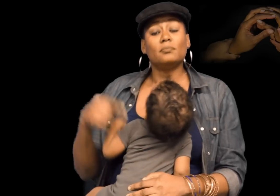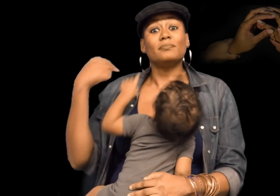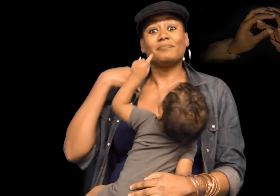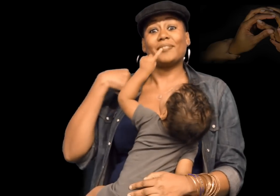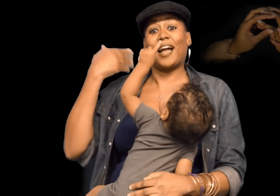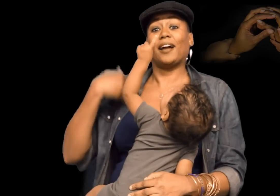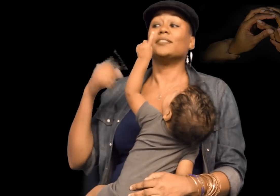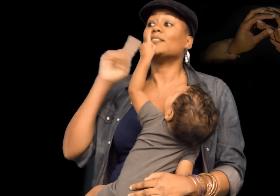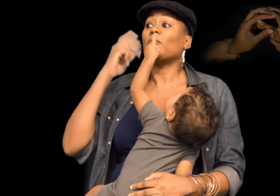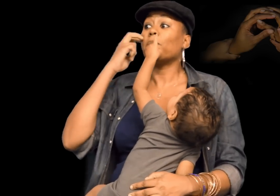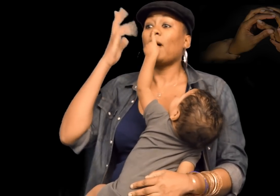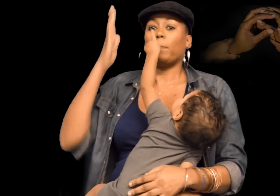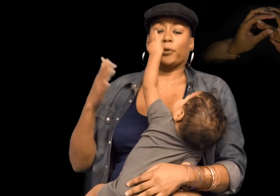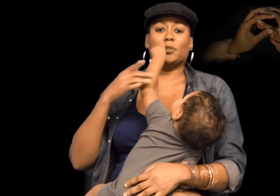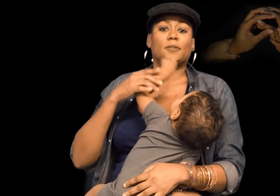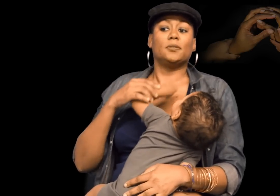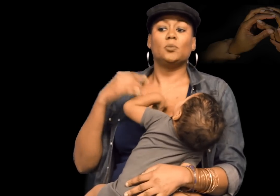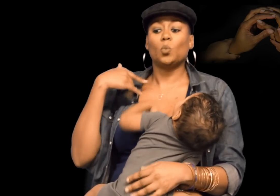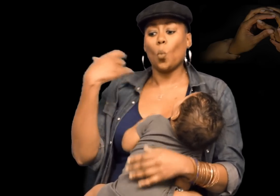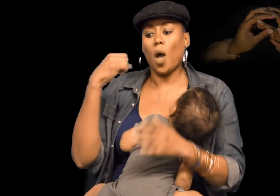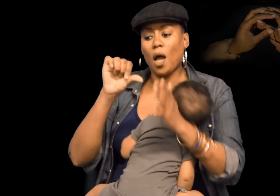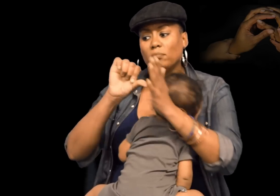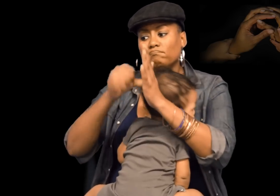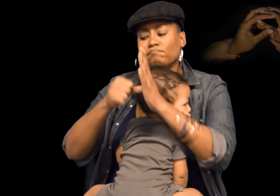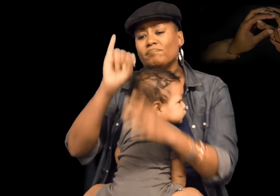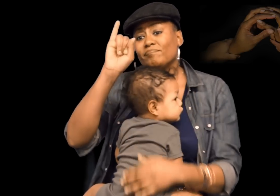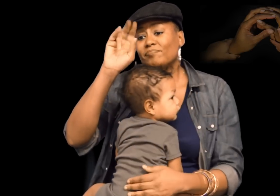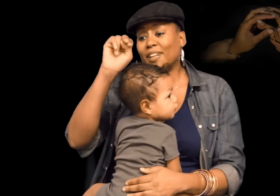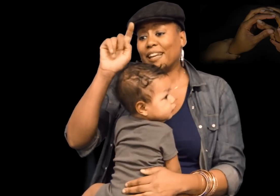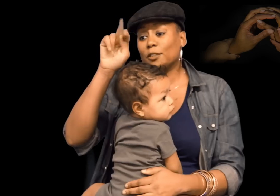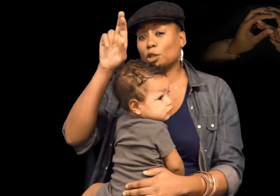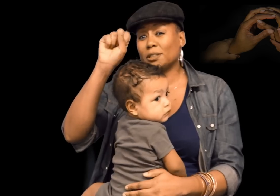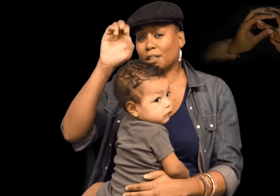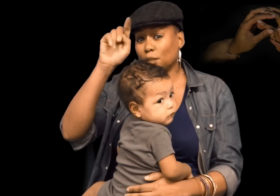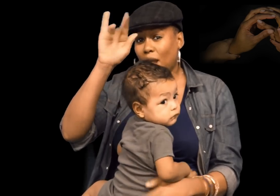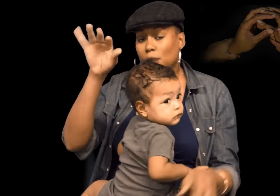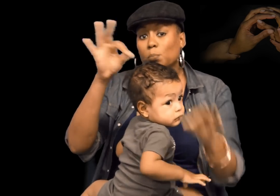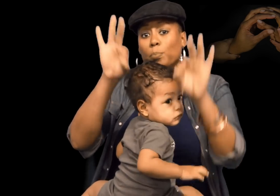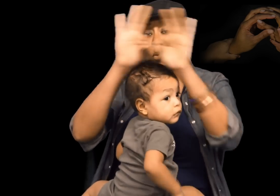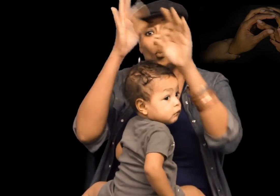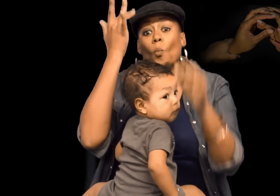As a DeafBlind Person, I want to emphasize that Intersectionality is so important